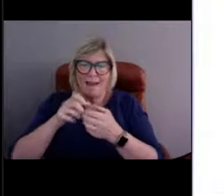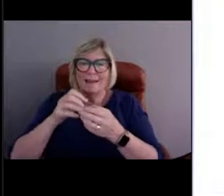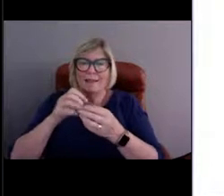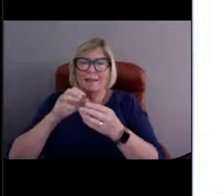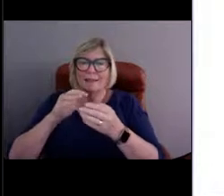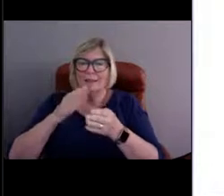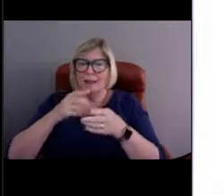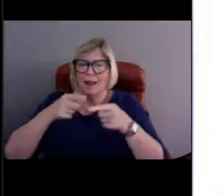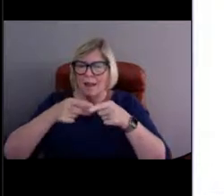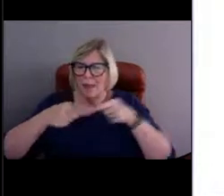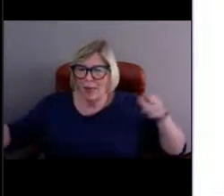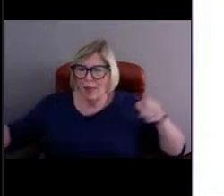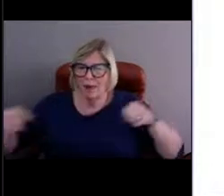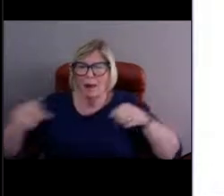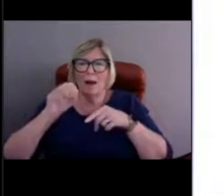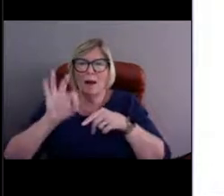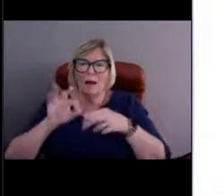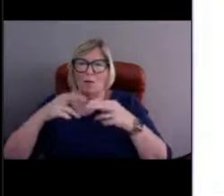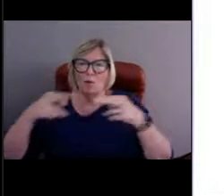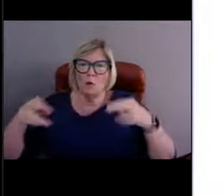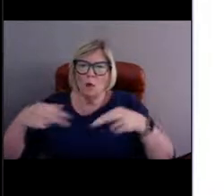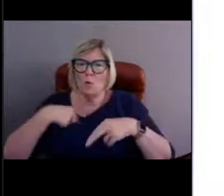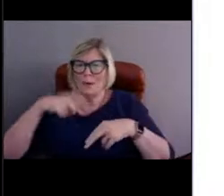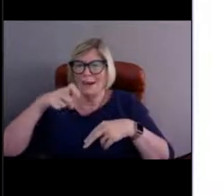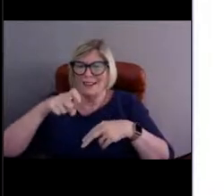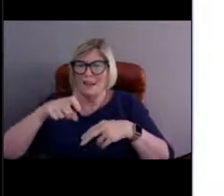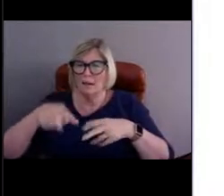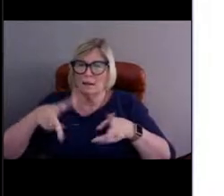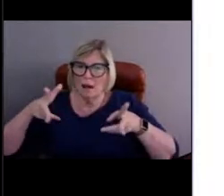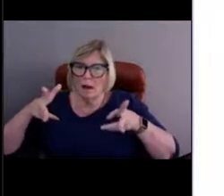It is cut to the size that we need for 46006.